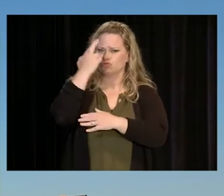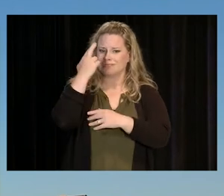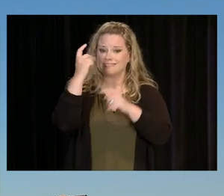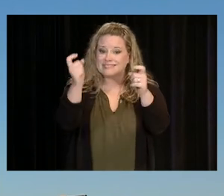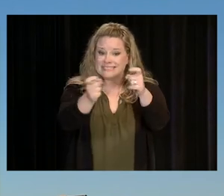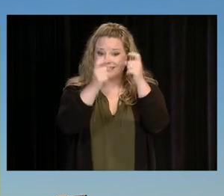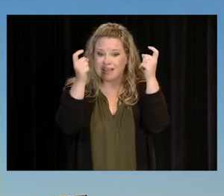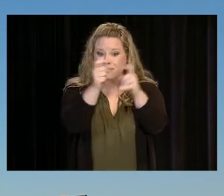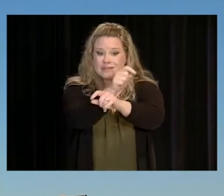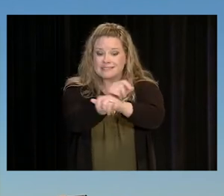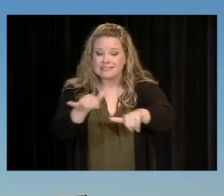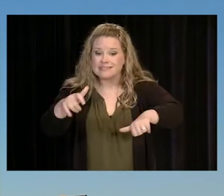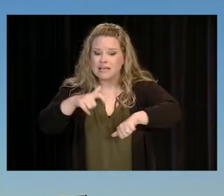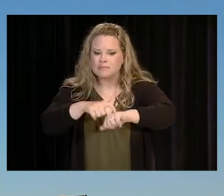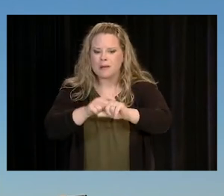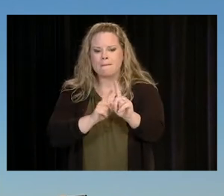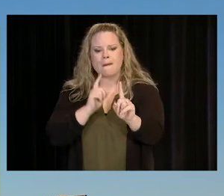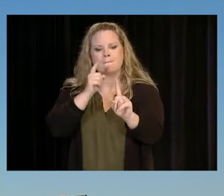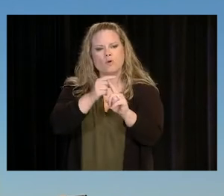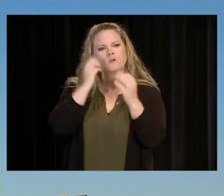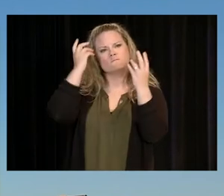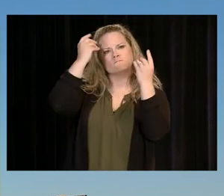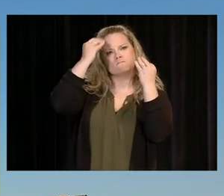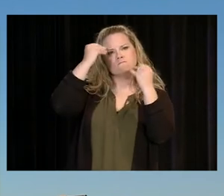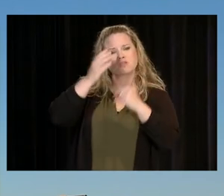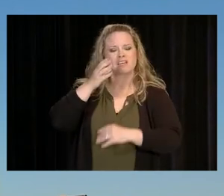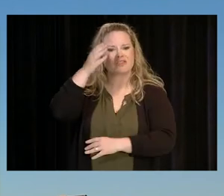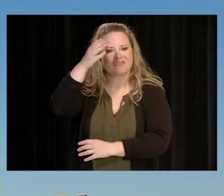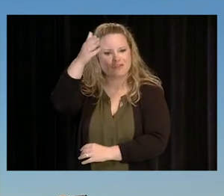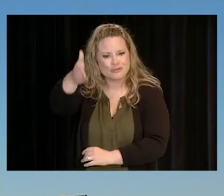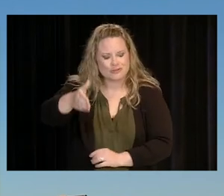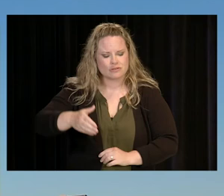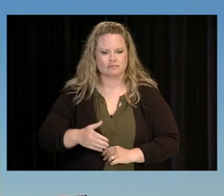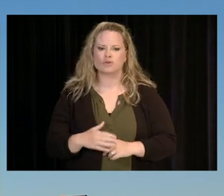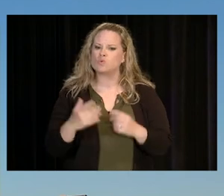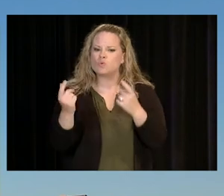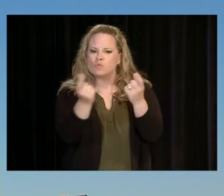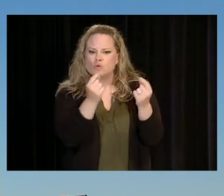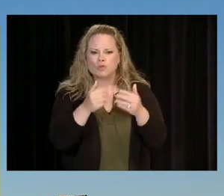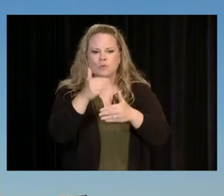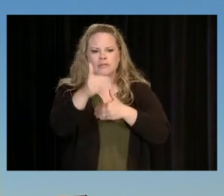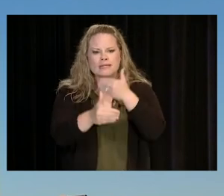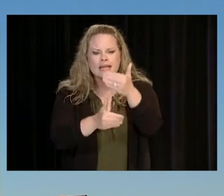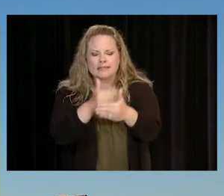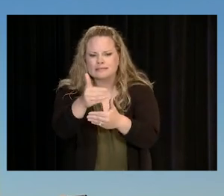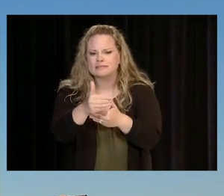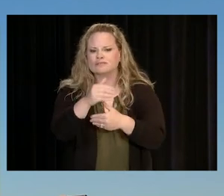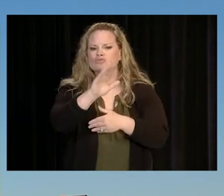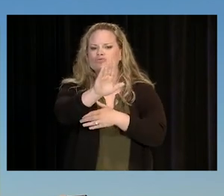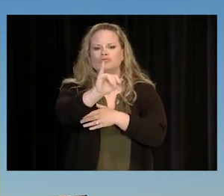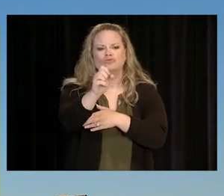BUT IT'S ALSO A POINT WHERE WE PONDER OUR FUTURES. WHAT ARE WE GOING TO DO NEXT? WHAT KIND OF JOB SHOULD WE GET?